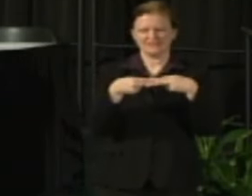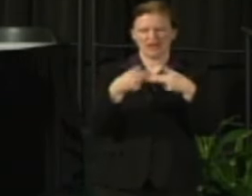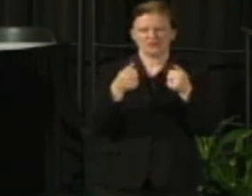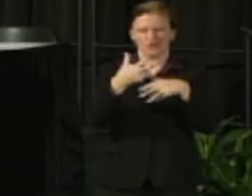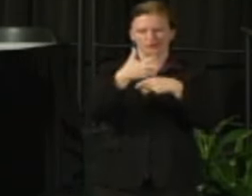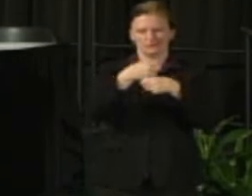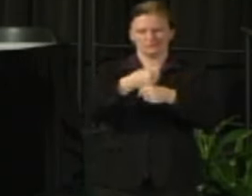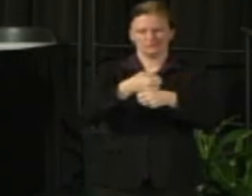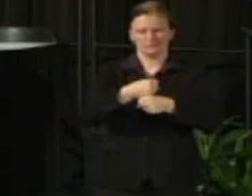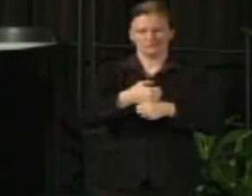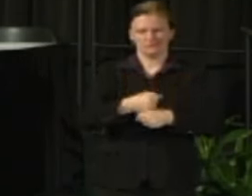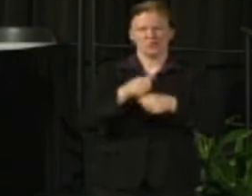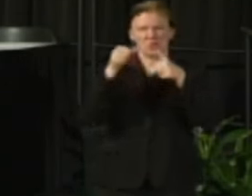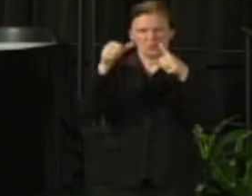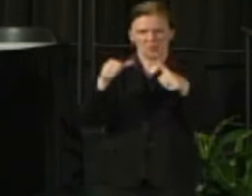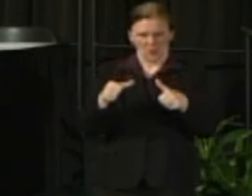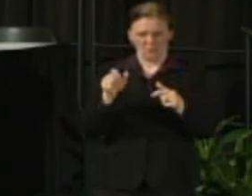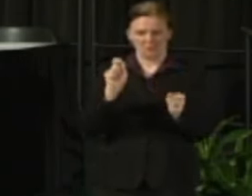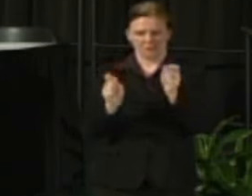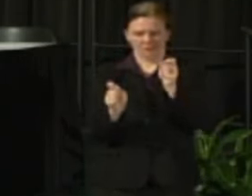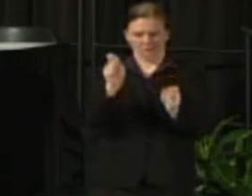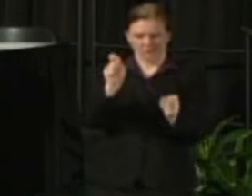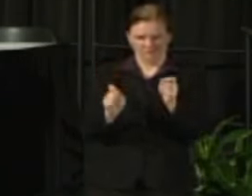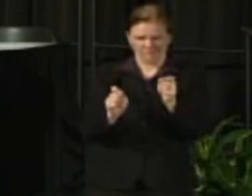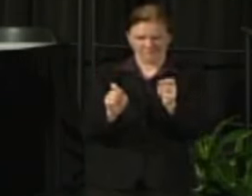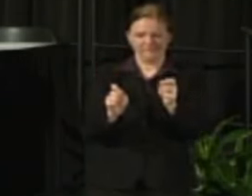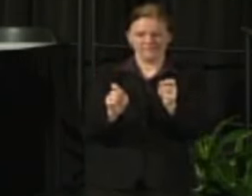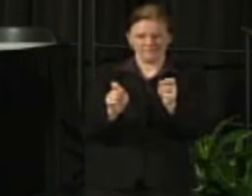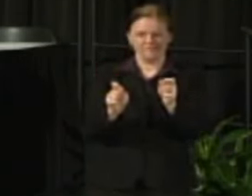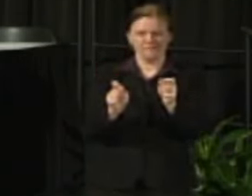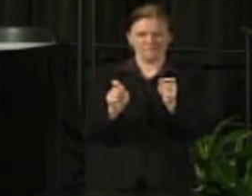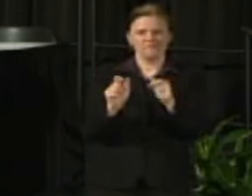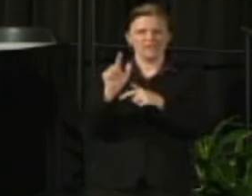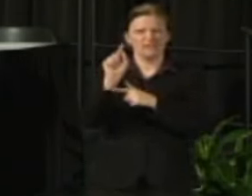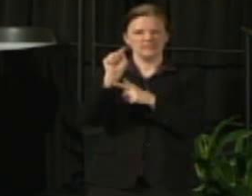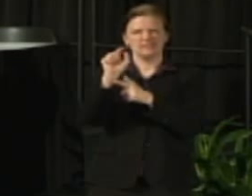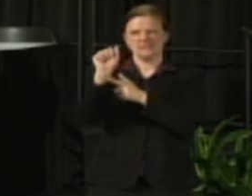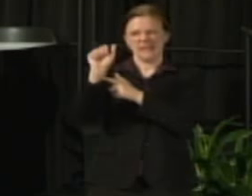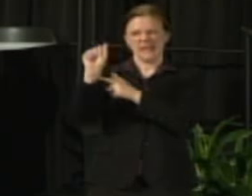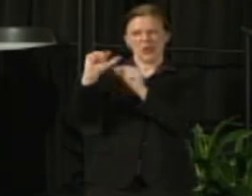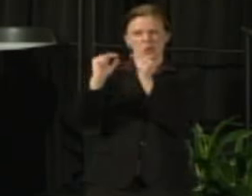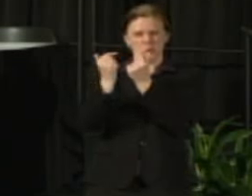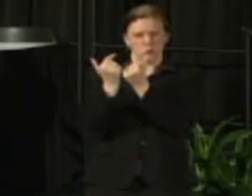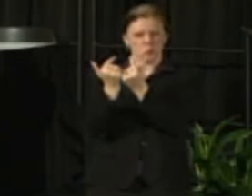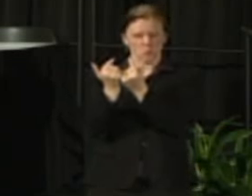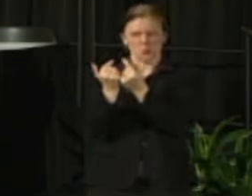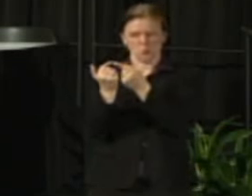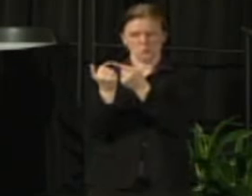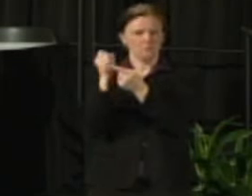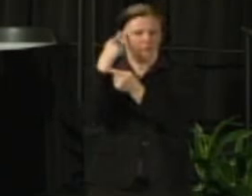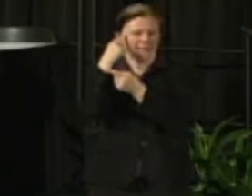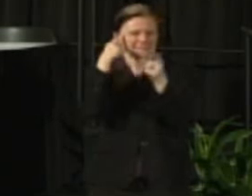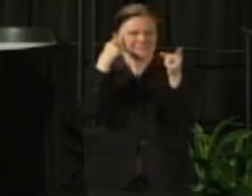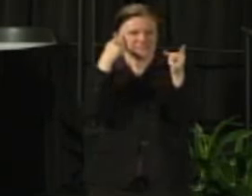We were to be able to adapt one that the TAA group that in Madison produced